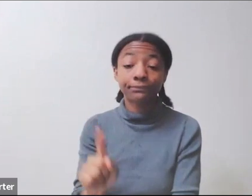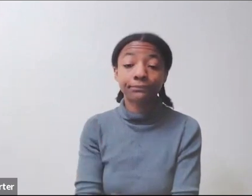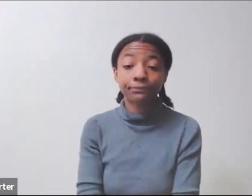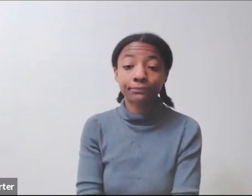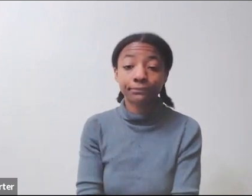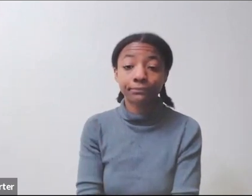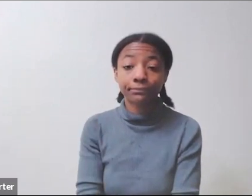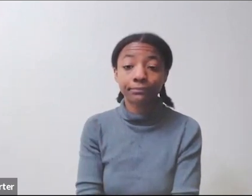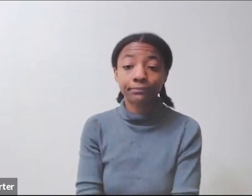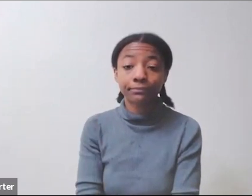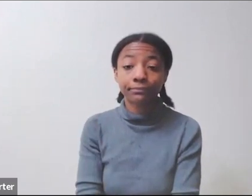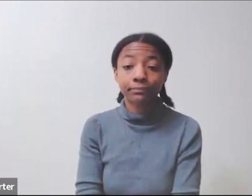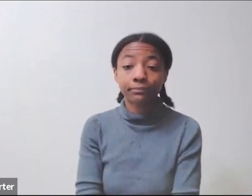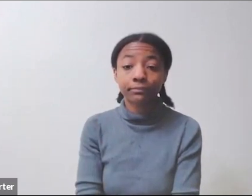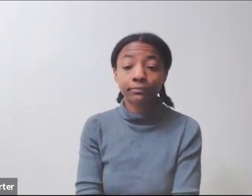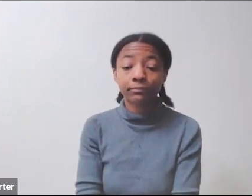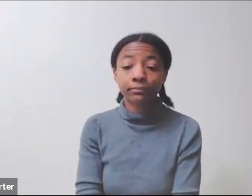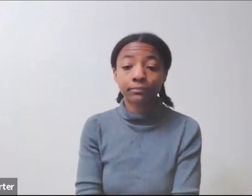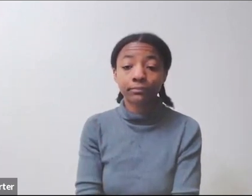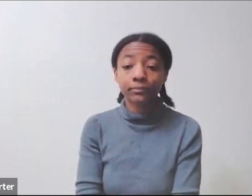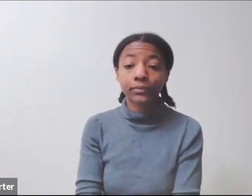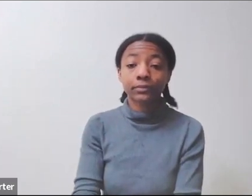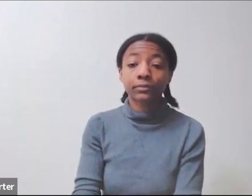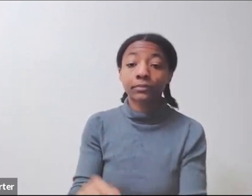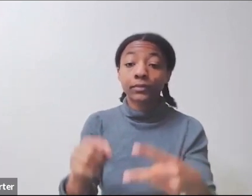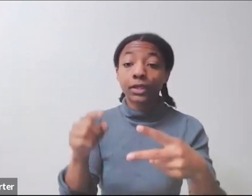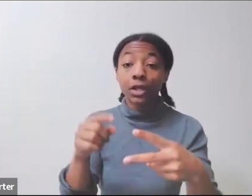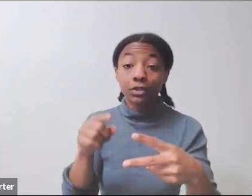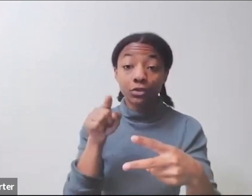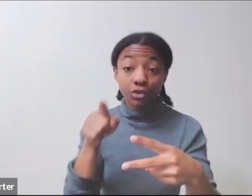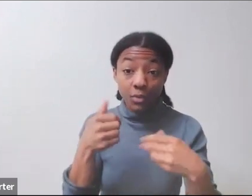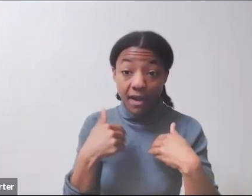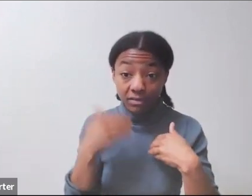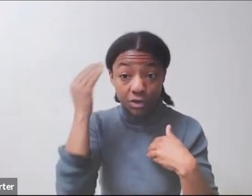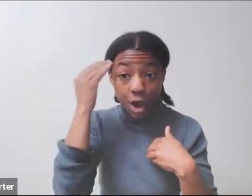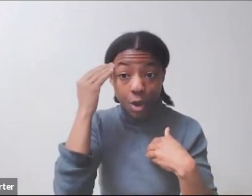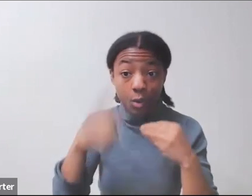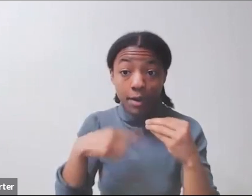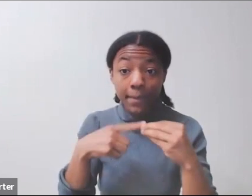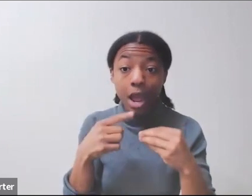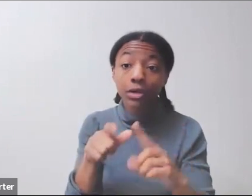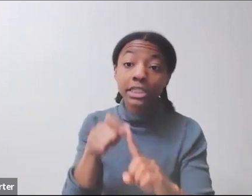for US Peace Corps or America Corps. Oh yes, a special path. That's interesting.